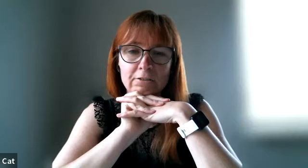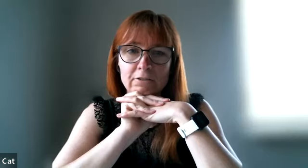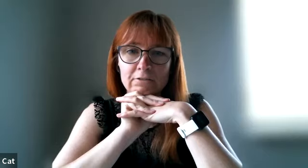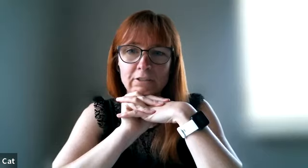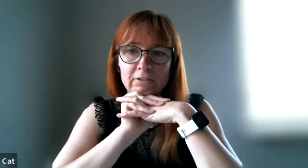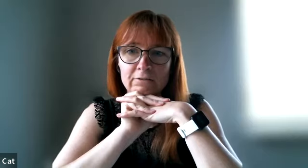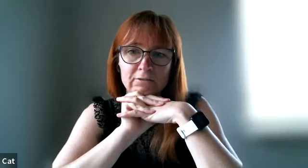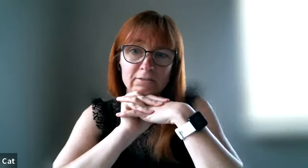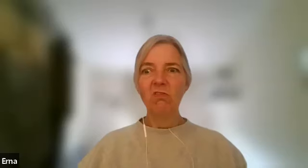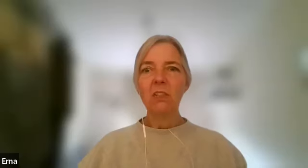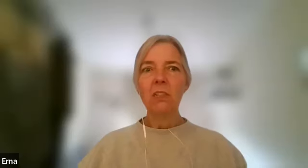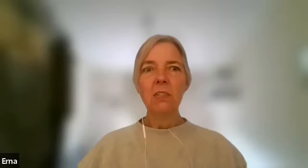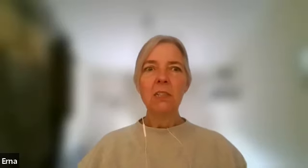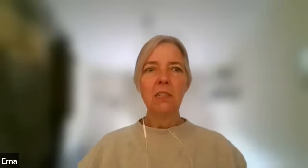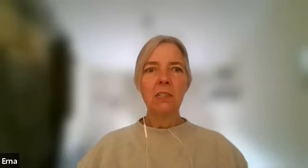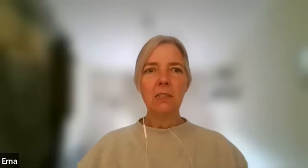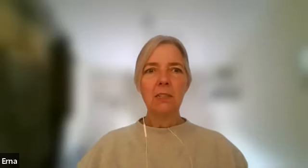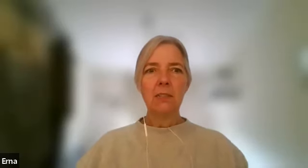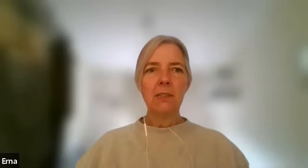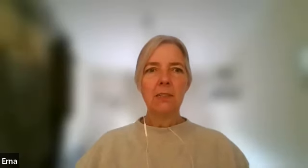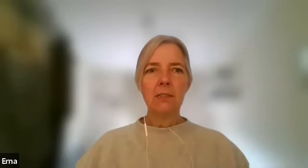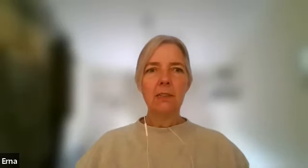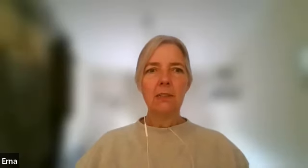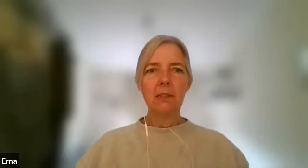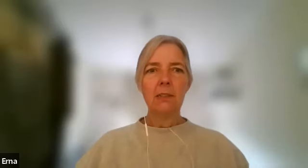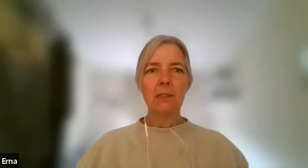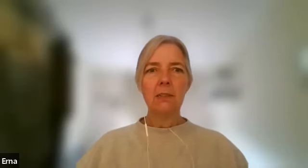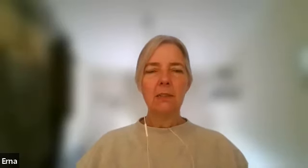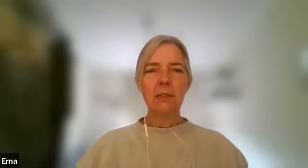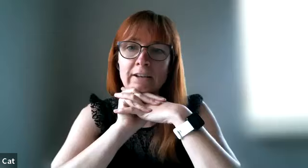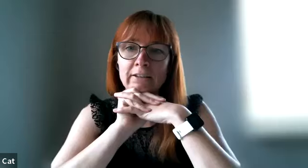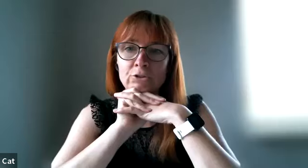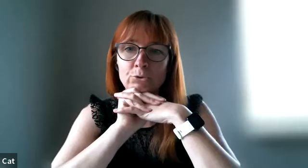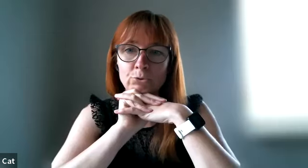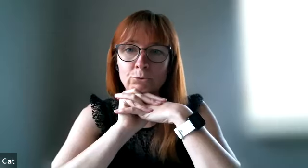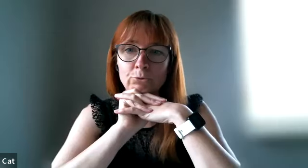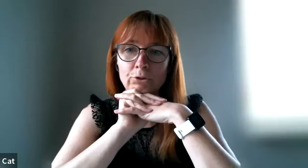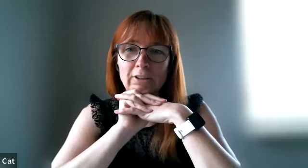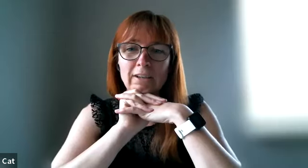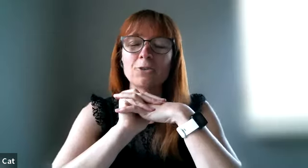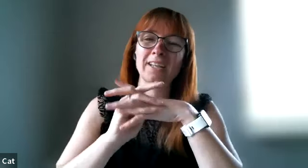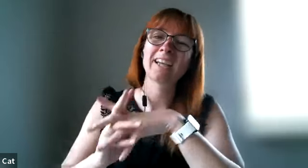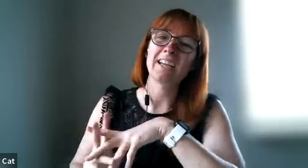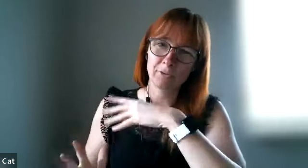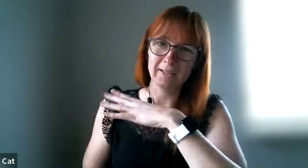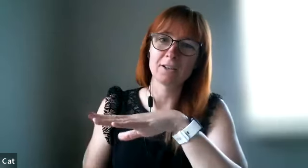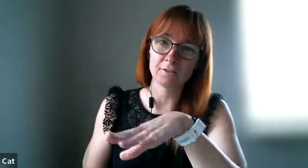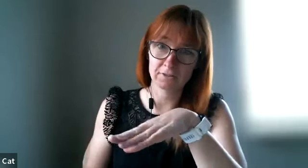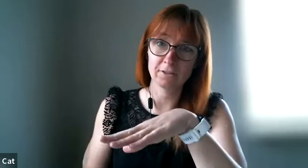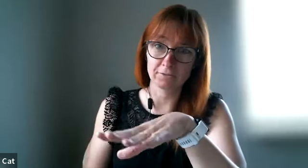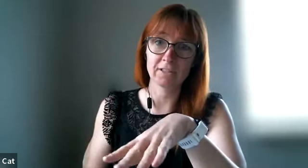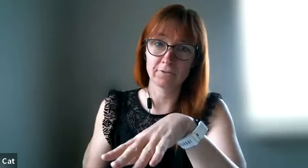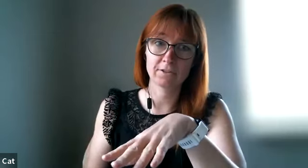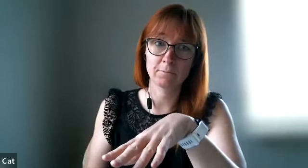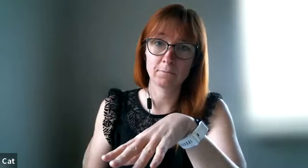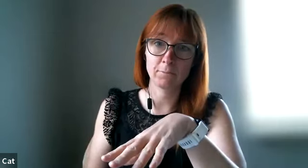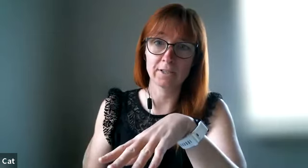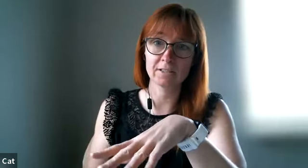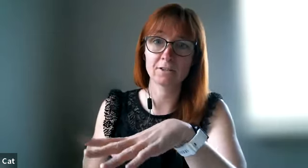just kind of please don't then what is it i can do okay everybody love loves gifts but it's not